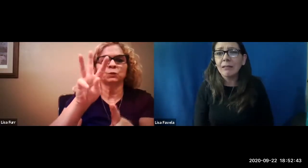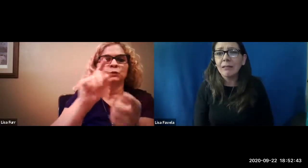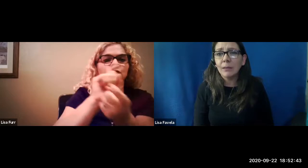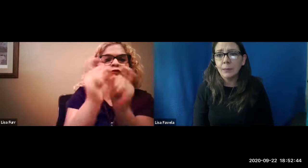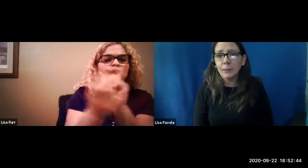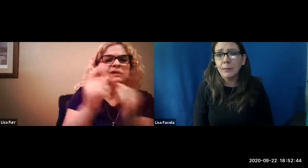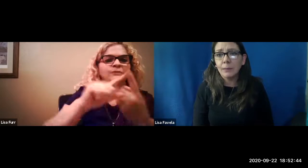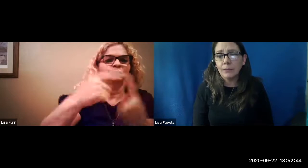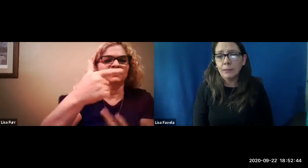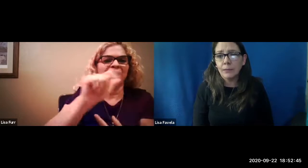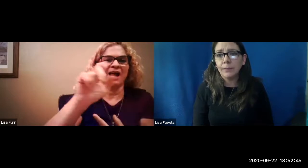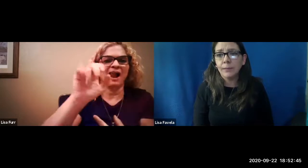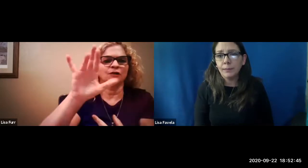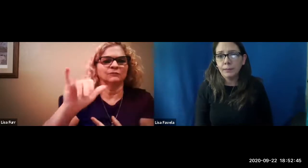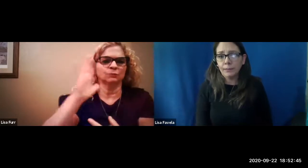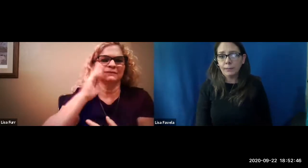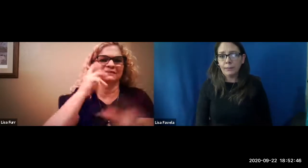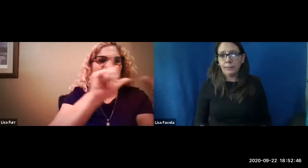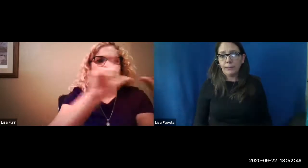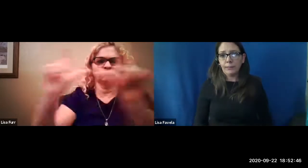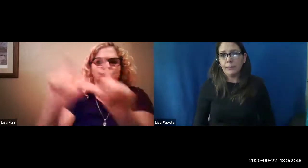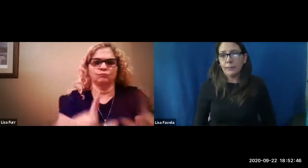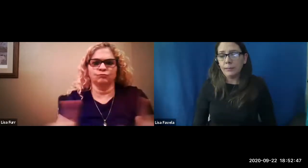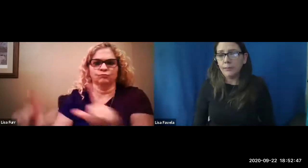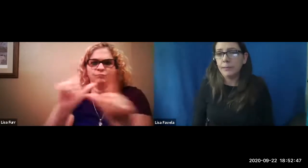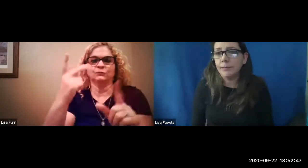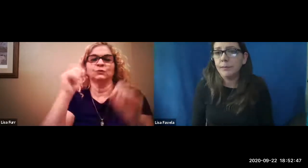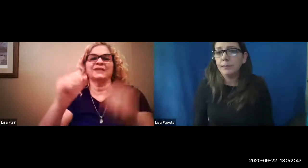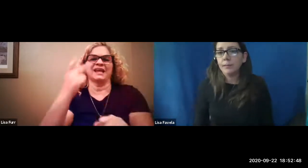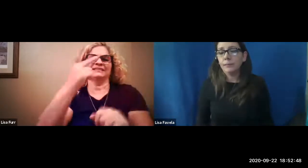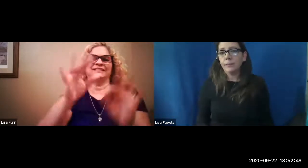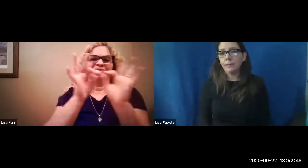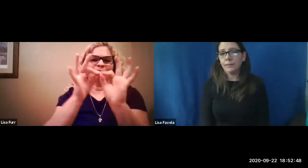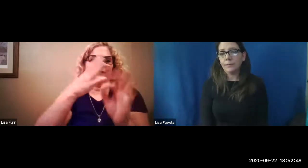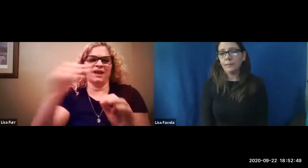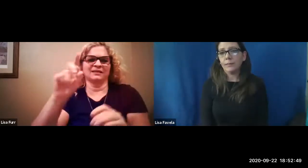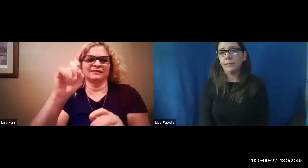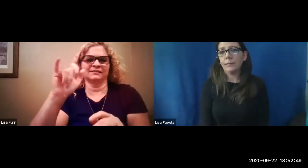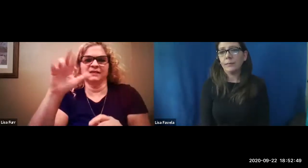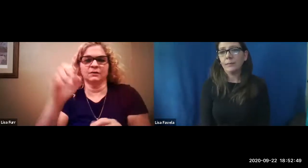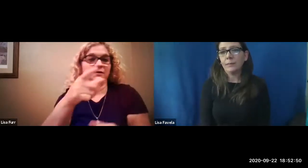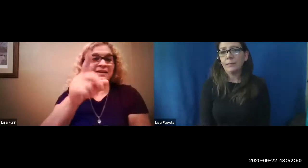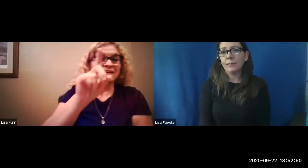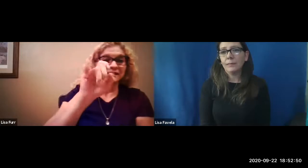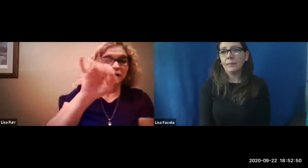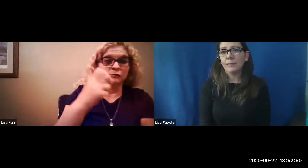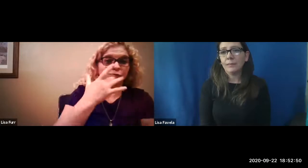where you see view change it to gallery view so you'll see multiple screens at the